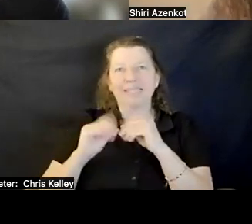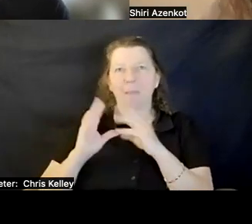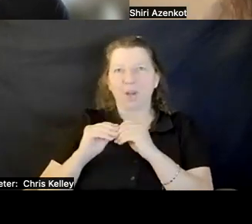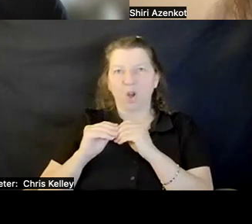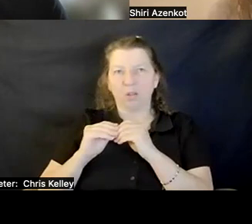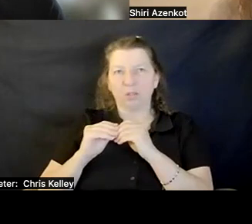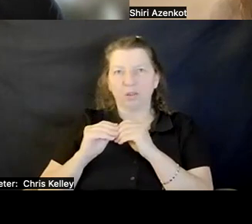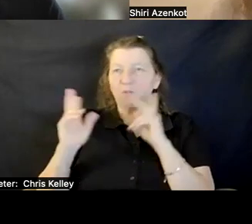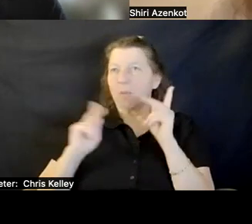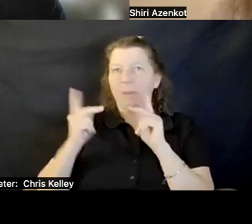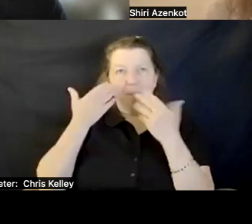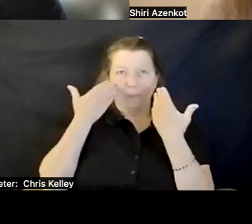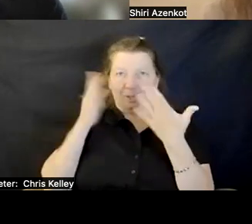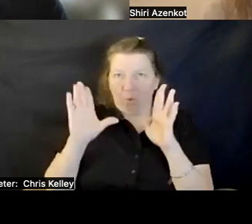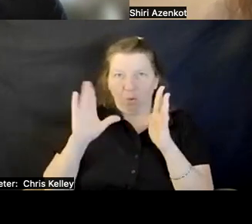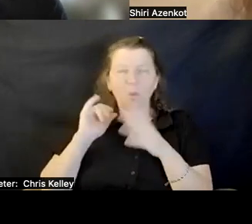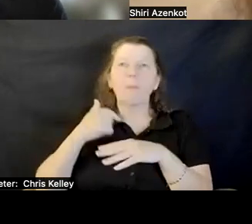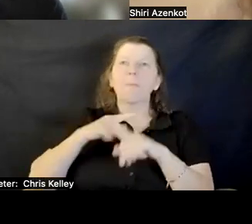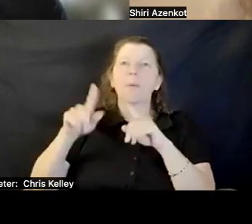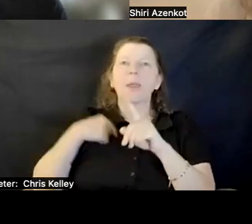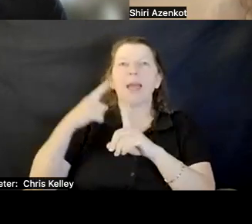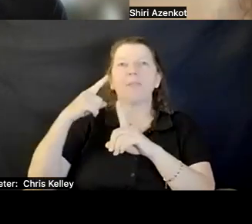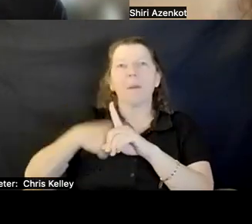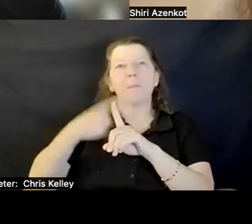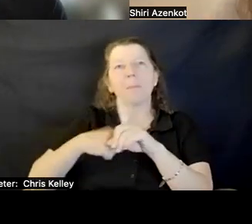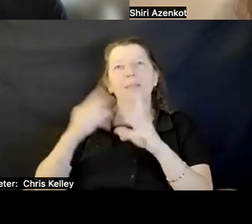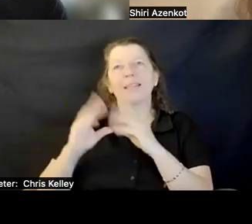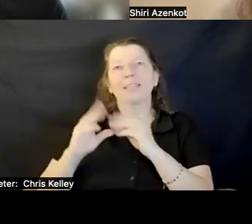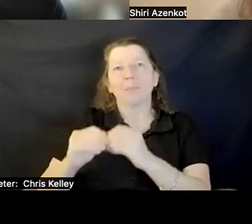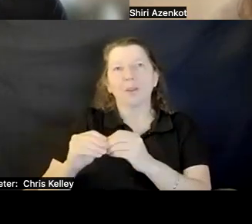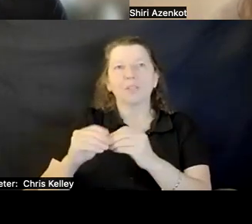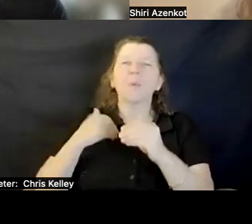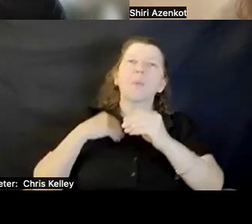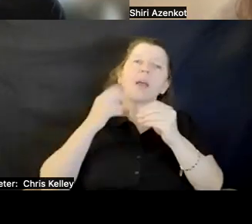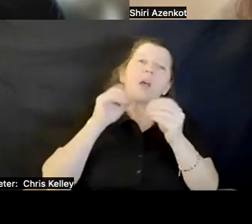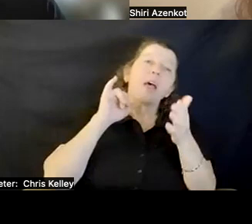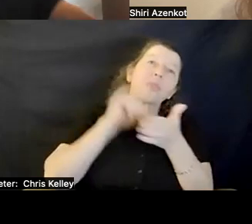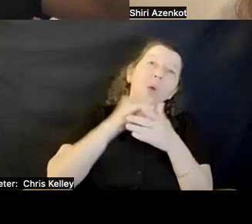who do not know and in those seminars we have researchers present their work. Maybe